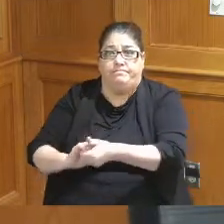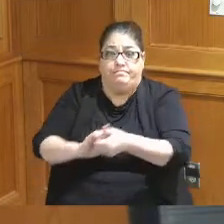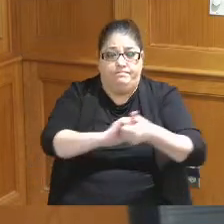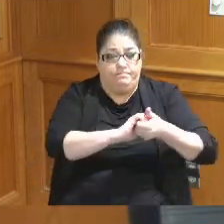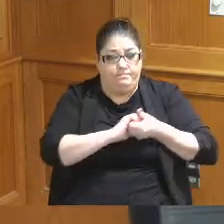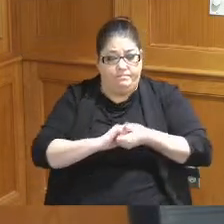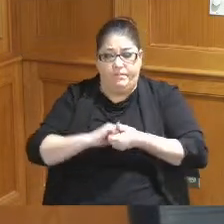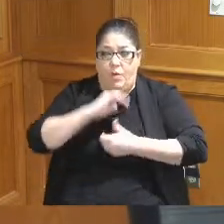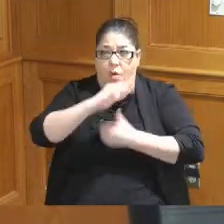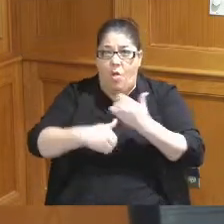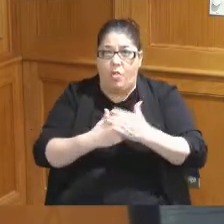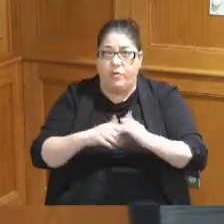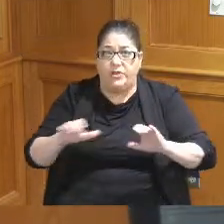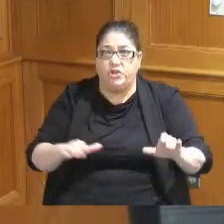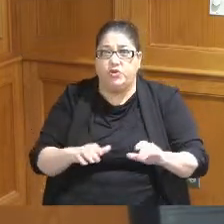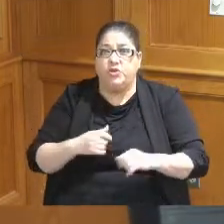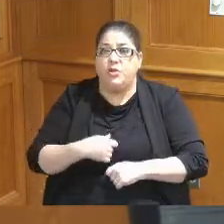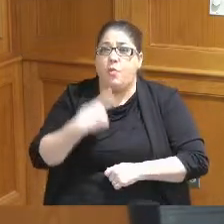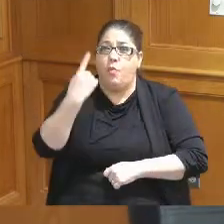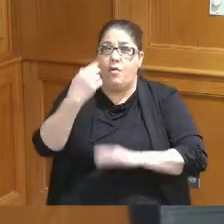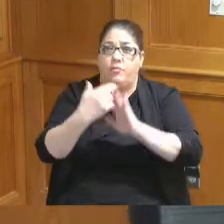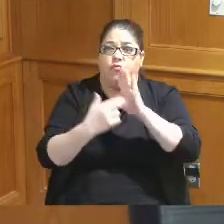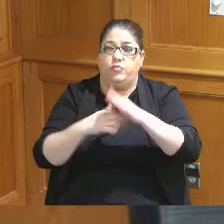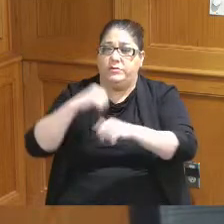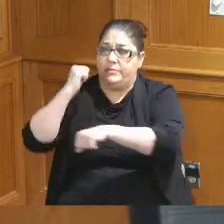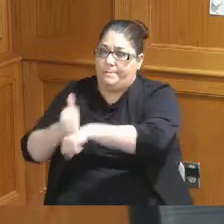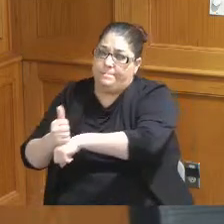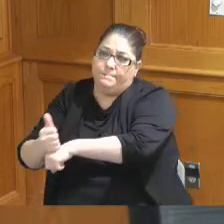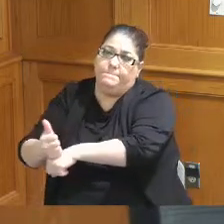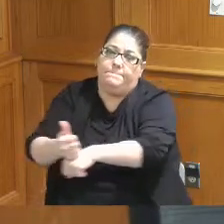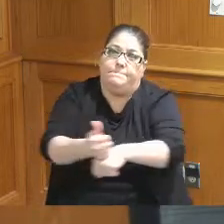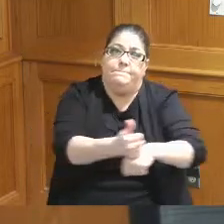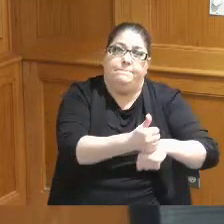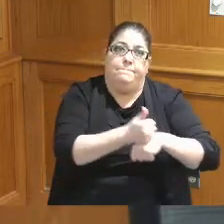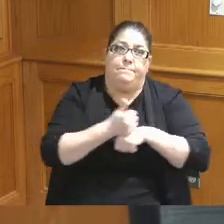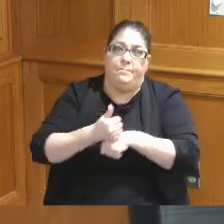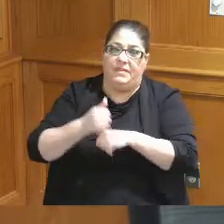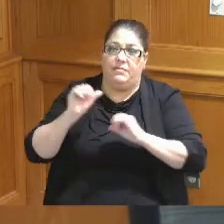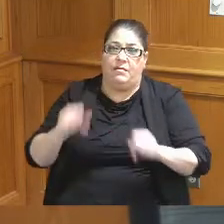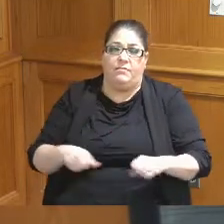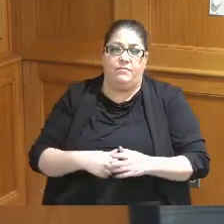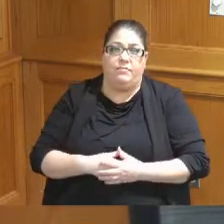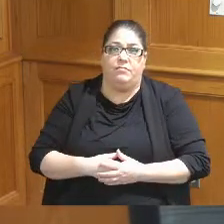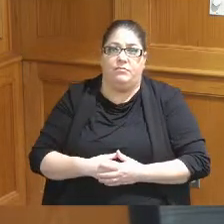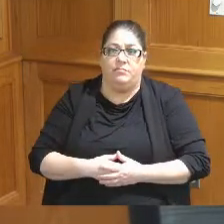we do should have one set of rules we can't have one set of rules when we're doing something for